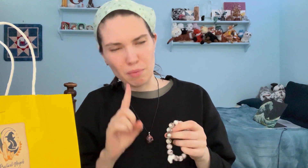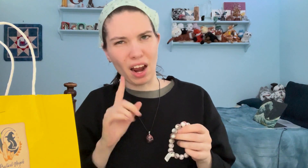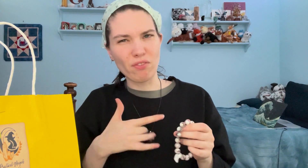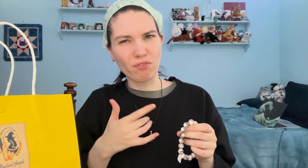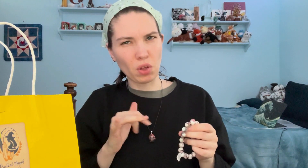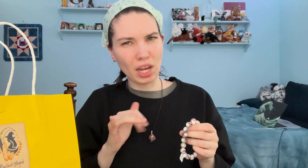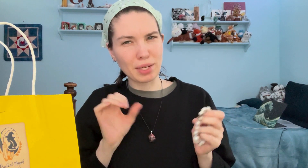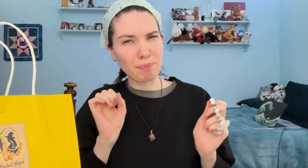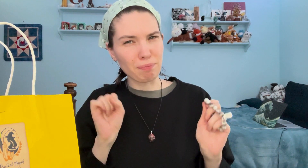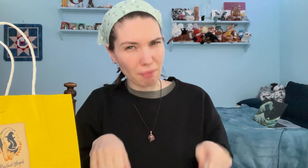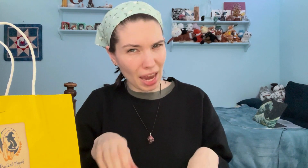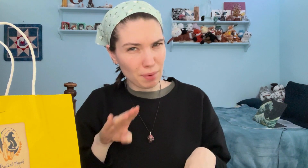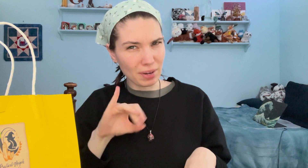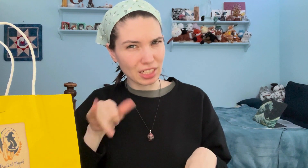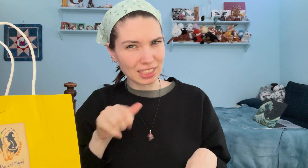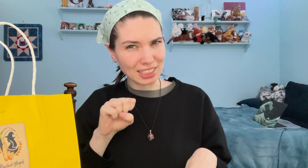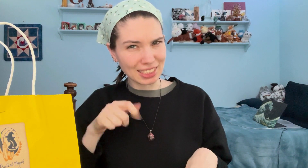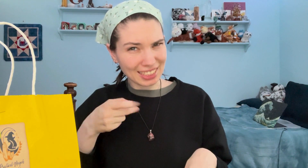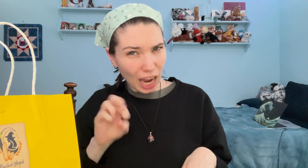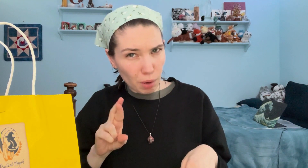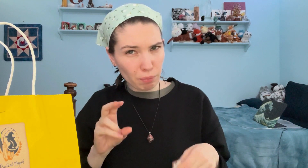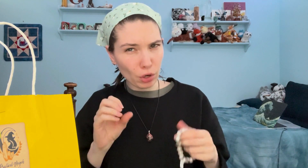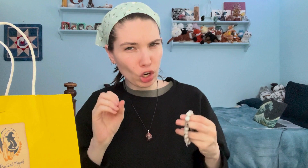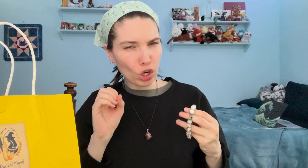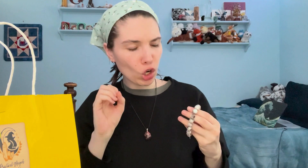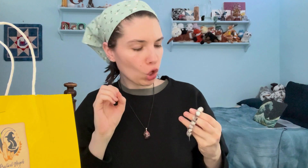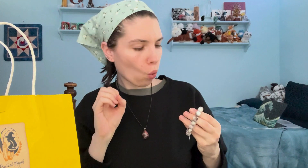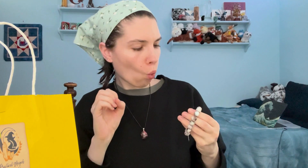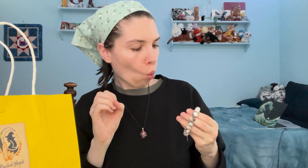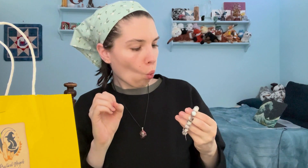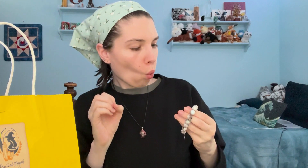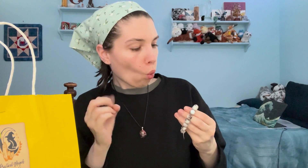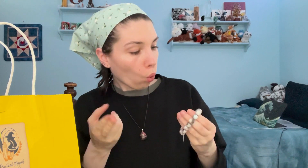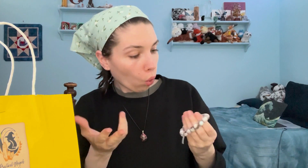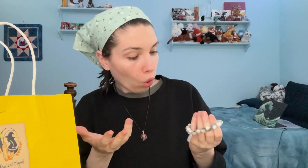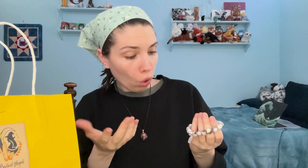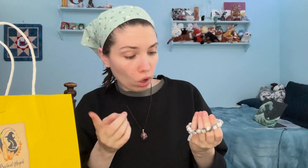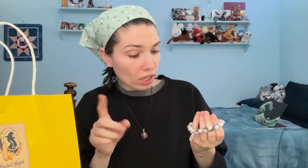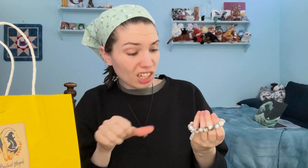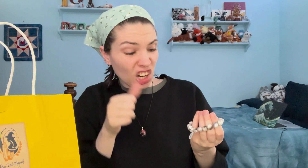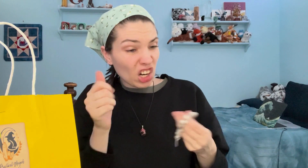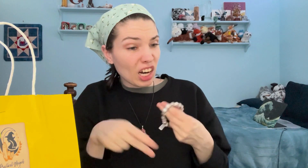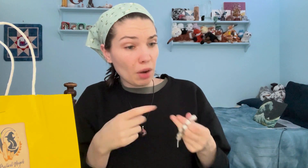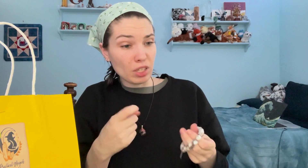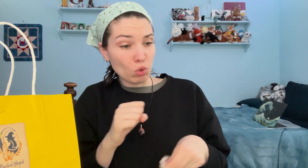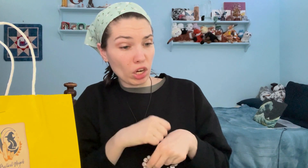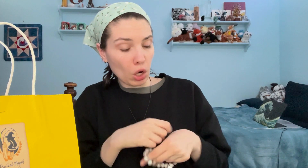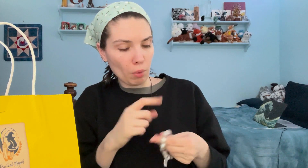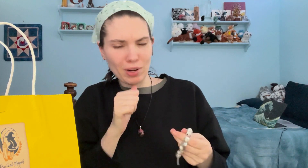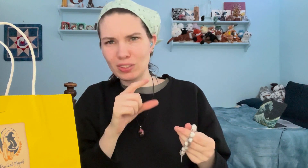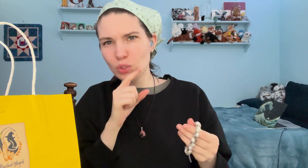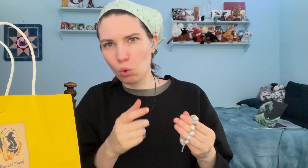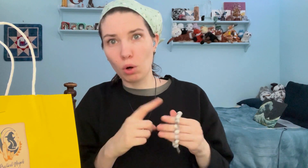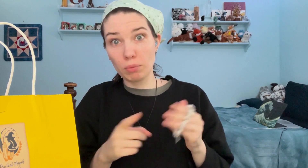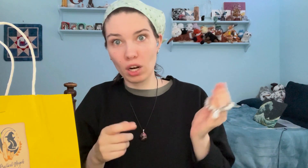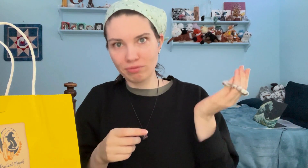I feel like it may be a jasper...? Or is it another kind of crystal, I'm not sure, but...